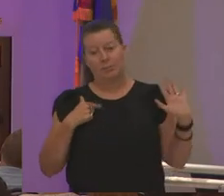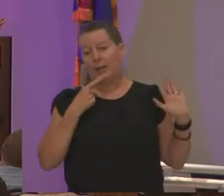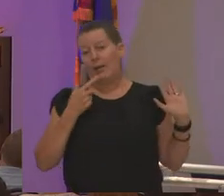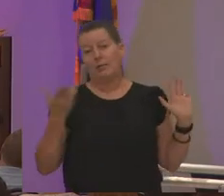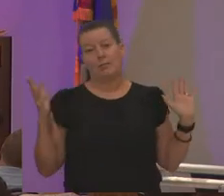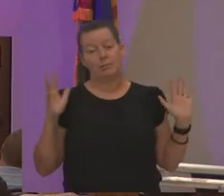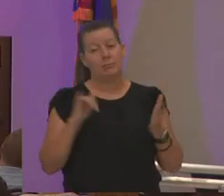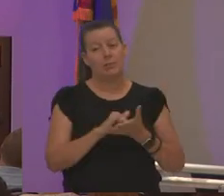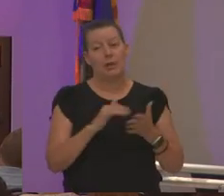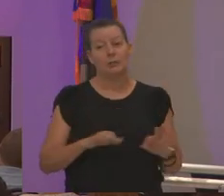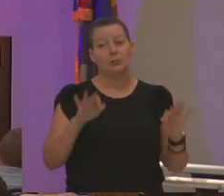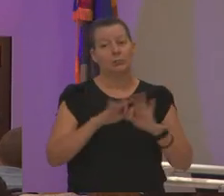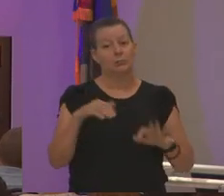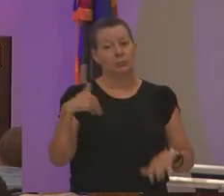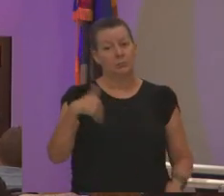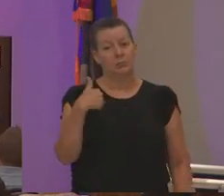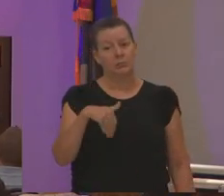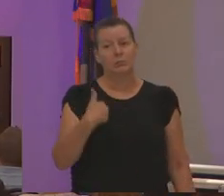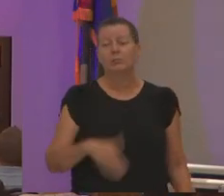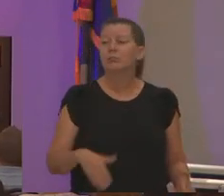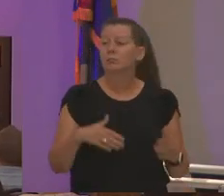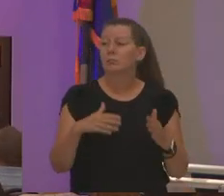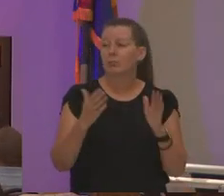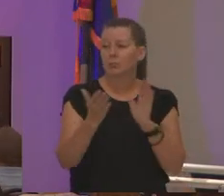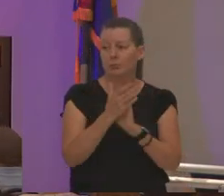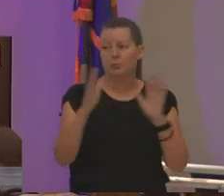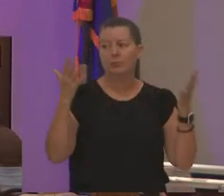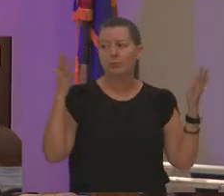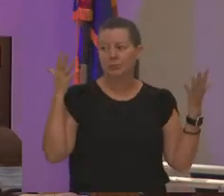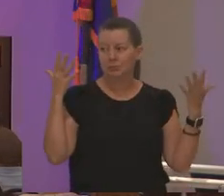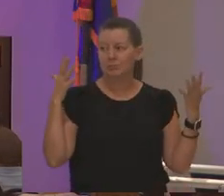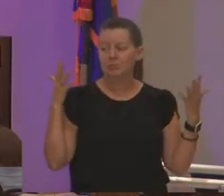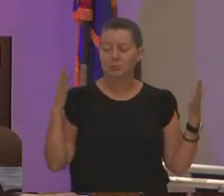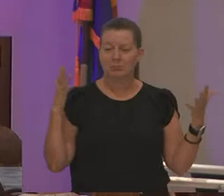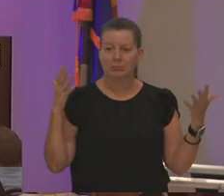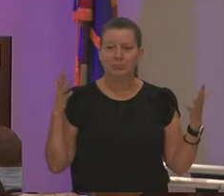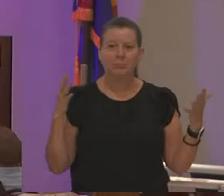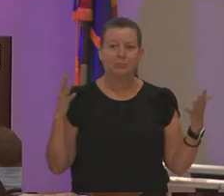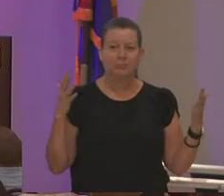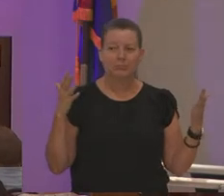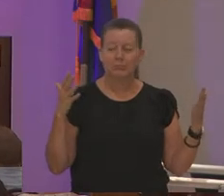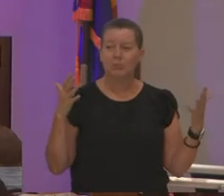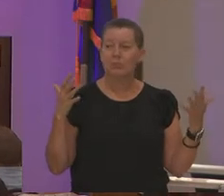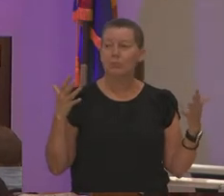a pretty big one that's a pretty big one that's a pretty big one we give and let's continue that